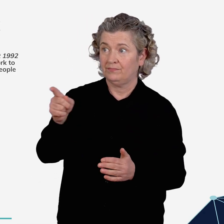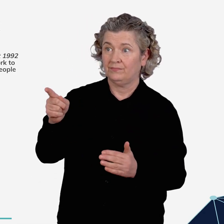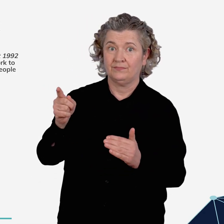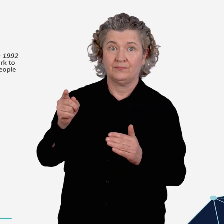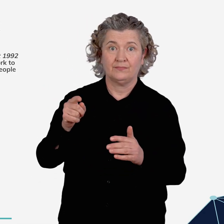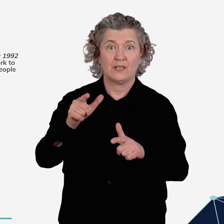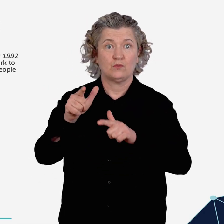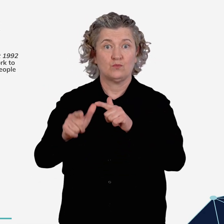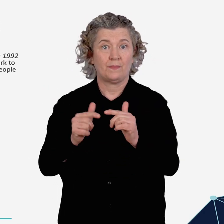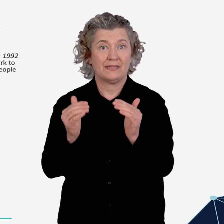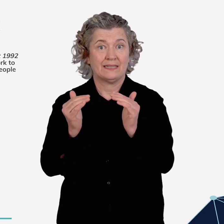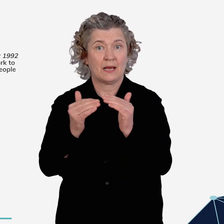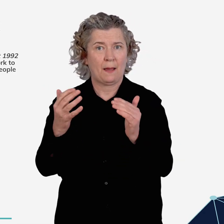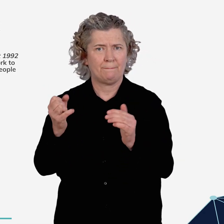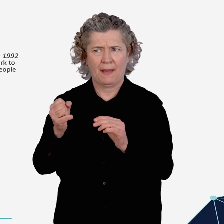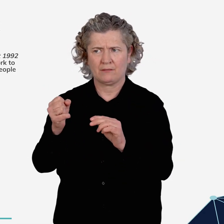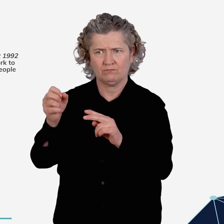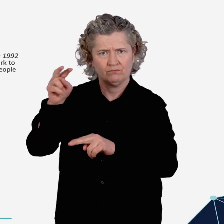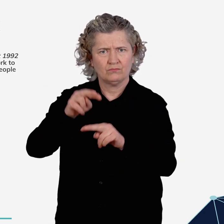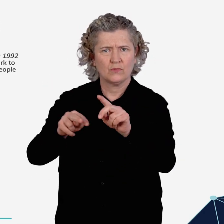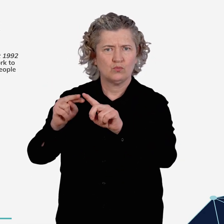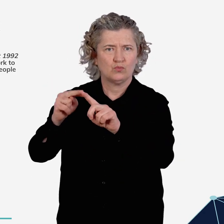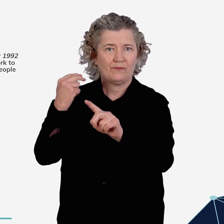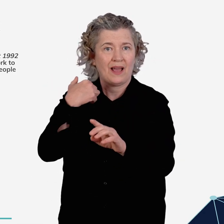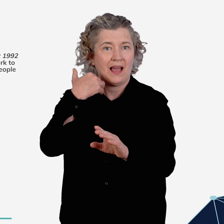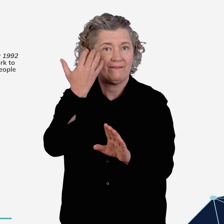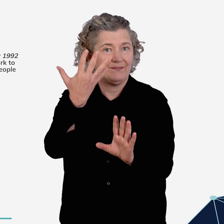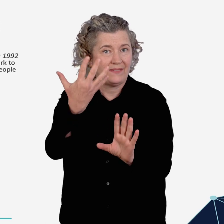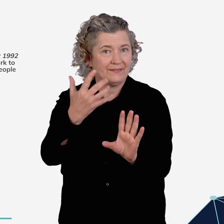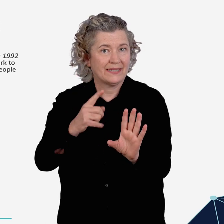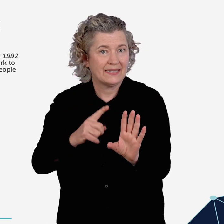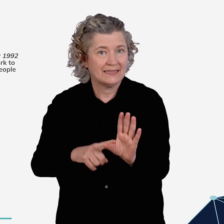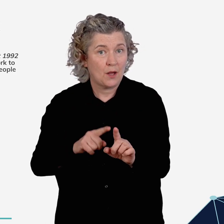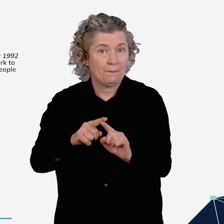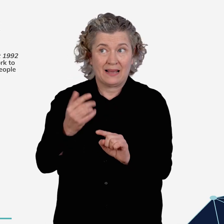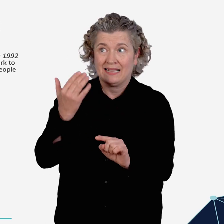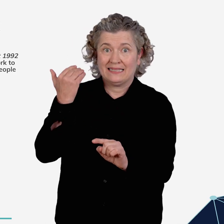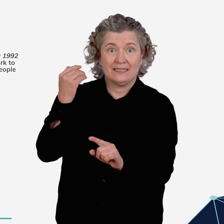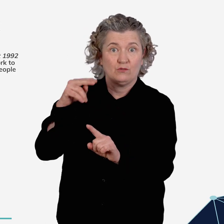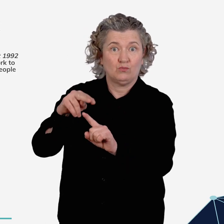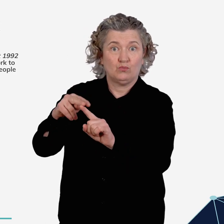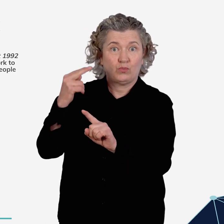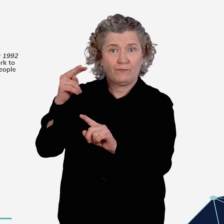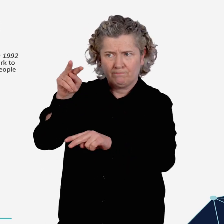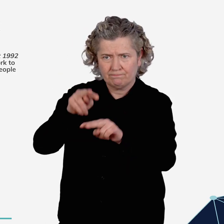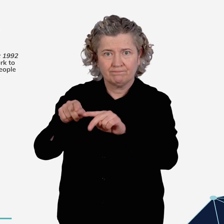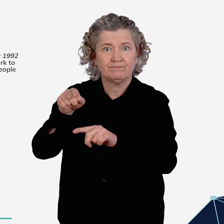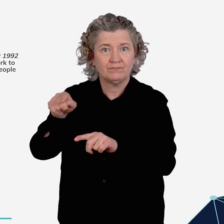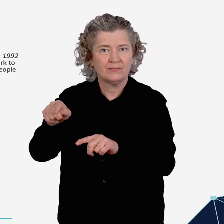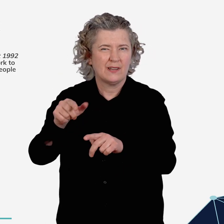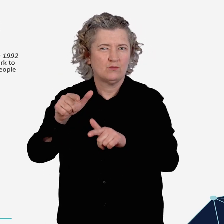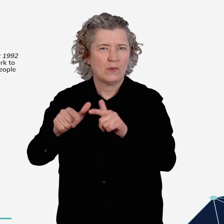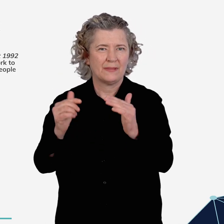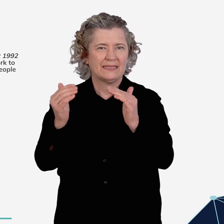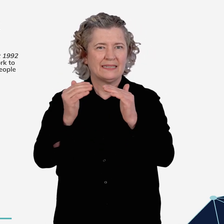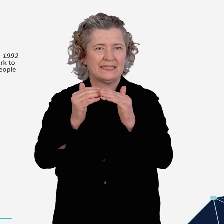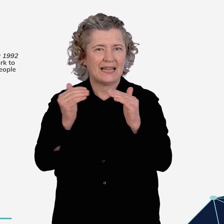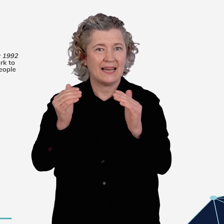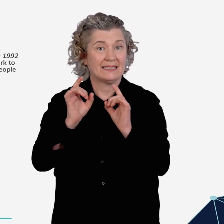The Transport Standards must also be reviewed every five years. The most recent statutory review of the Transport Standards